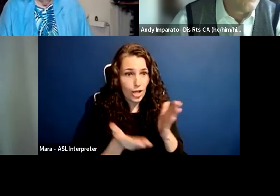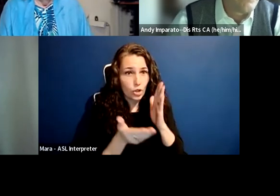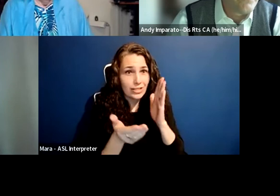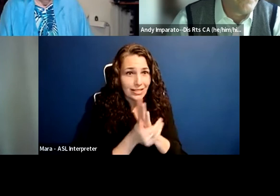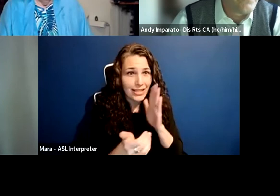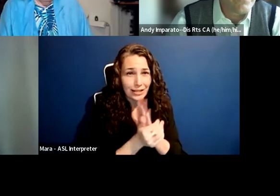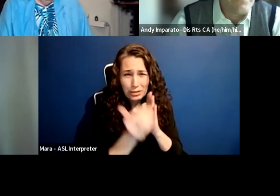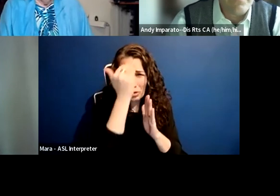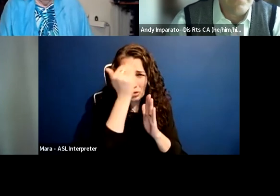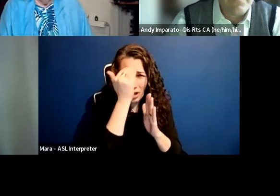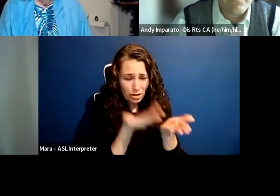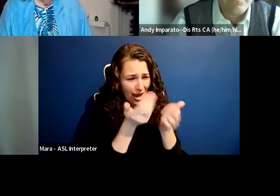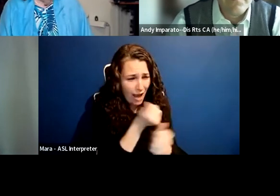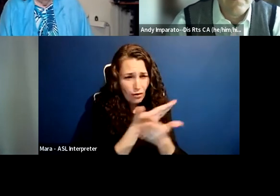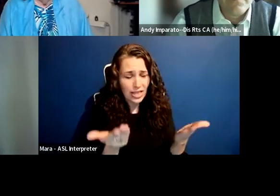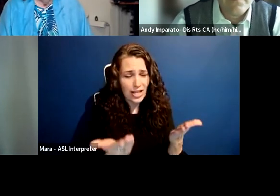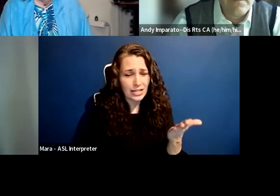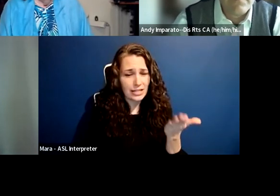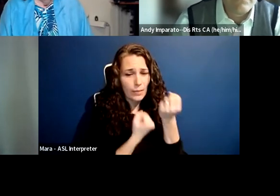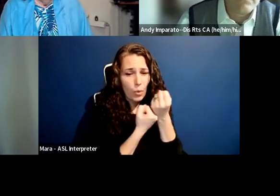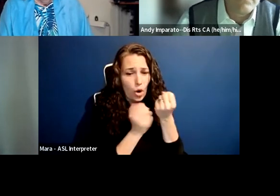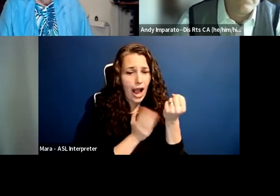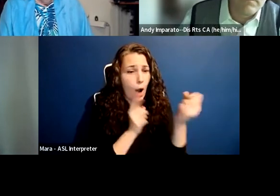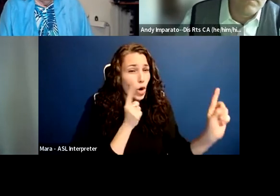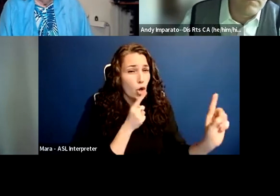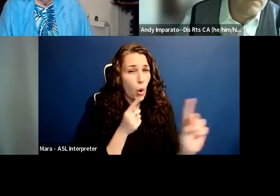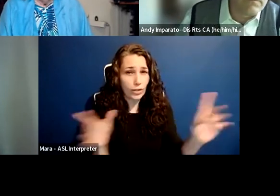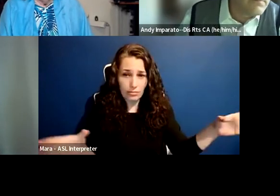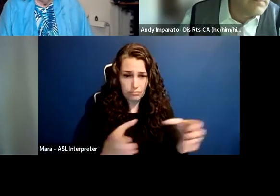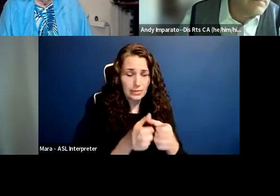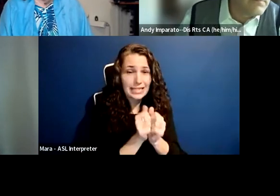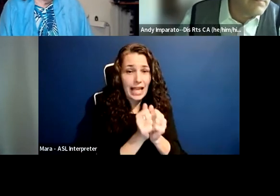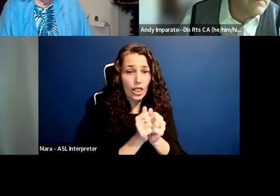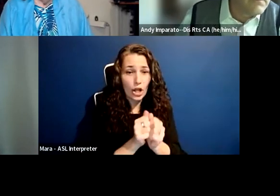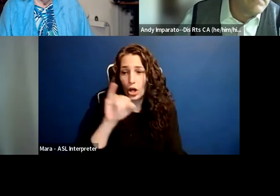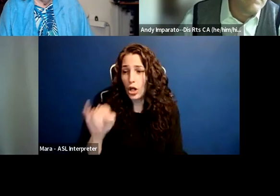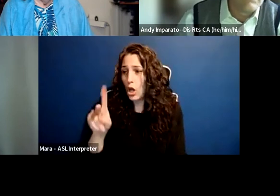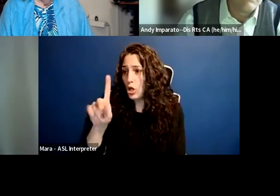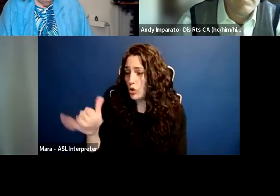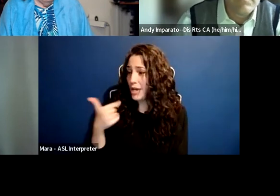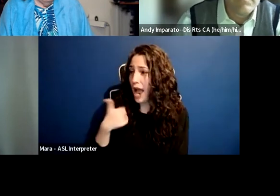I really want to underscore what I said in the very beginning